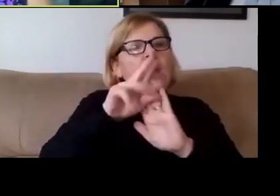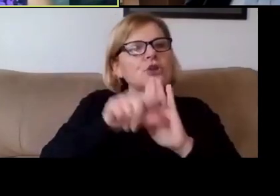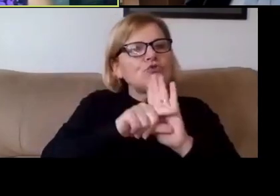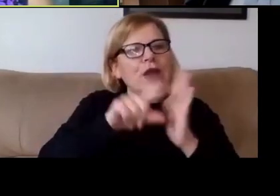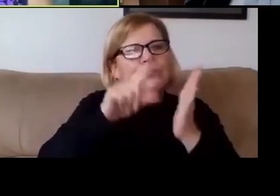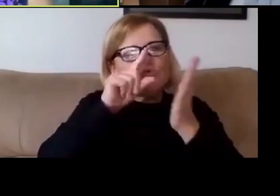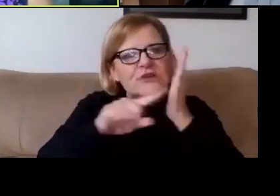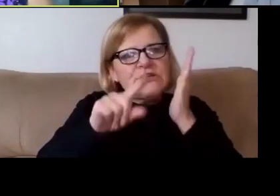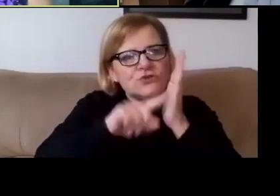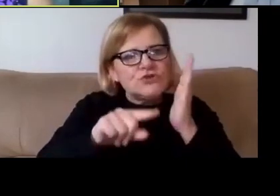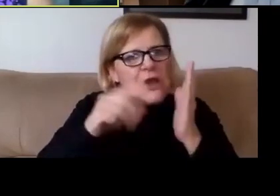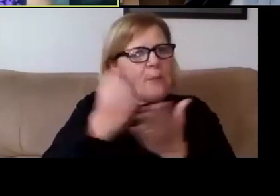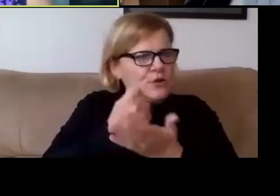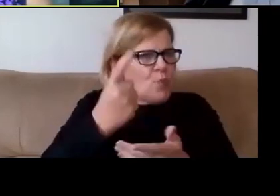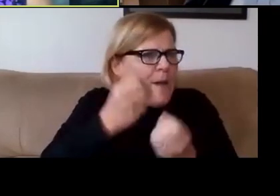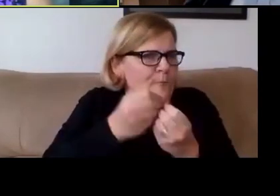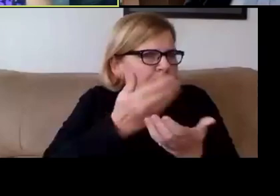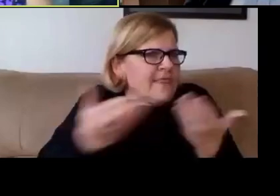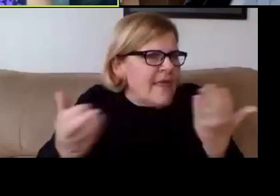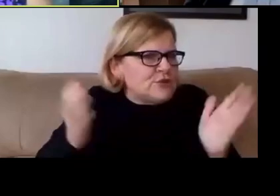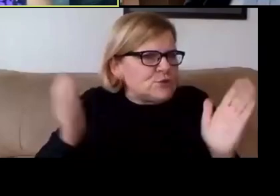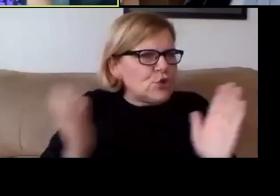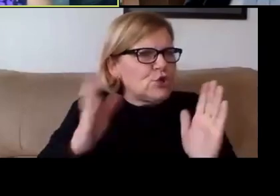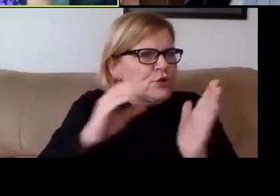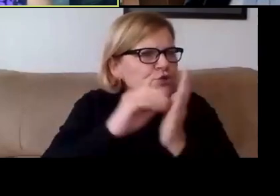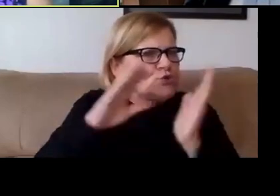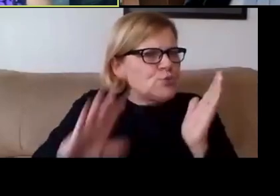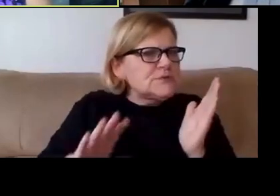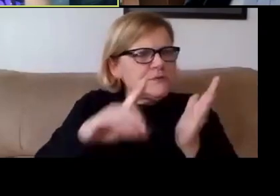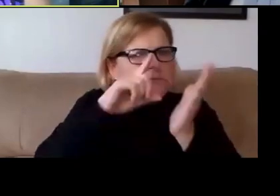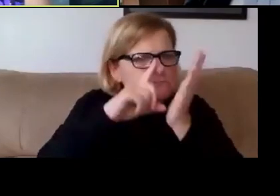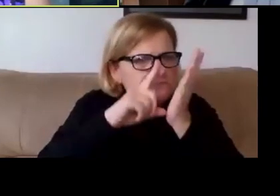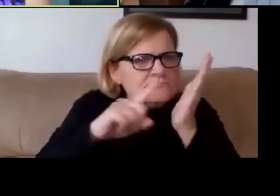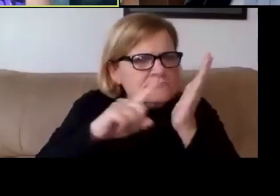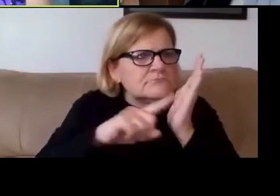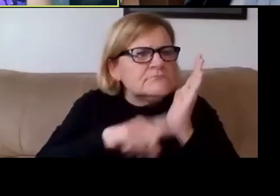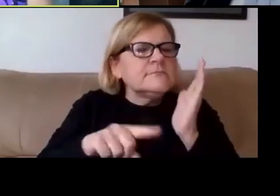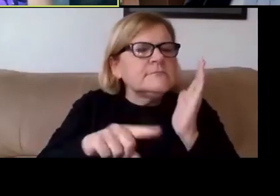So one more thing to encourage your students to explore.